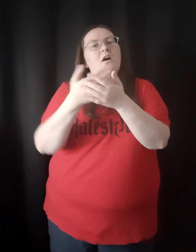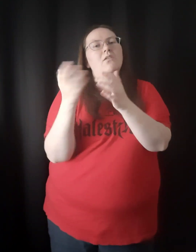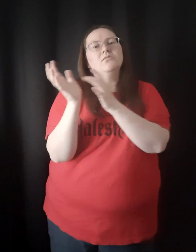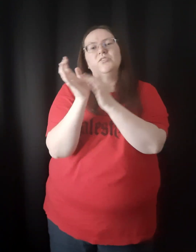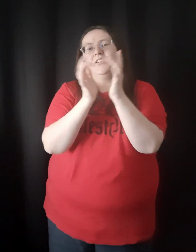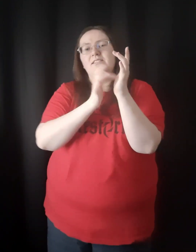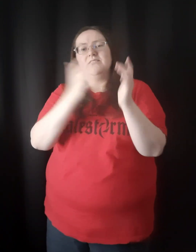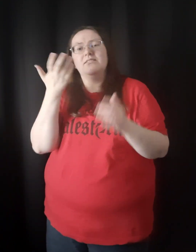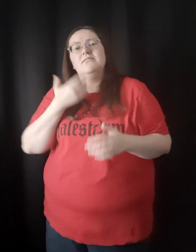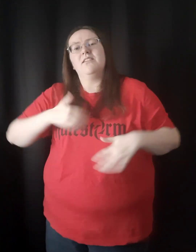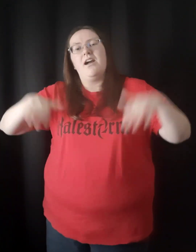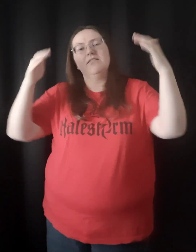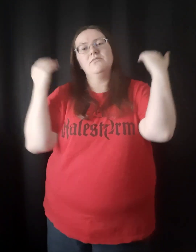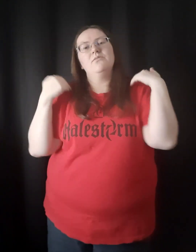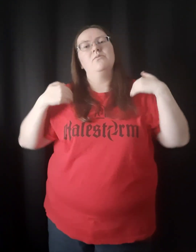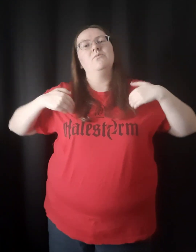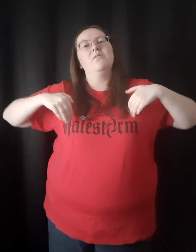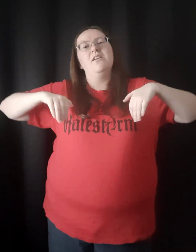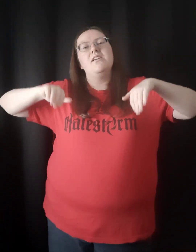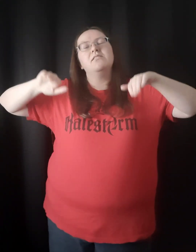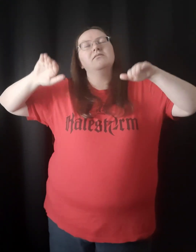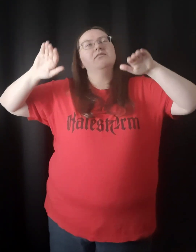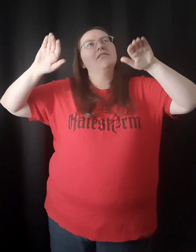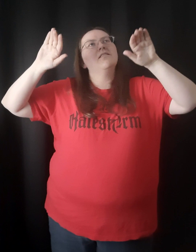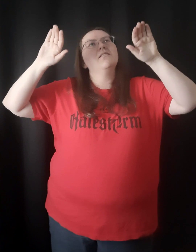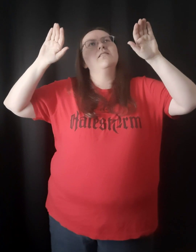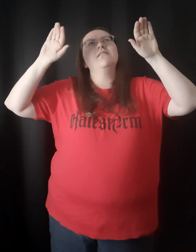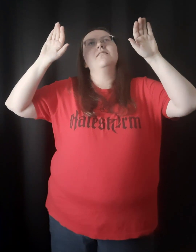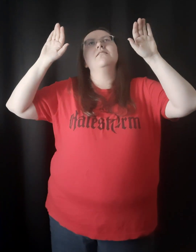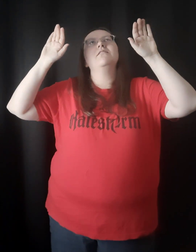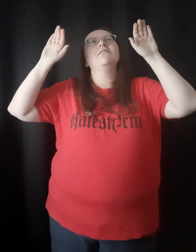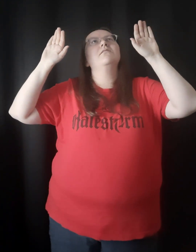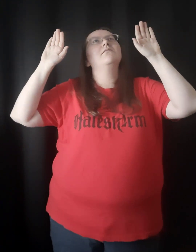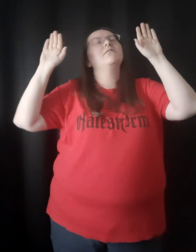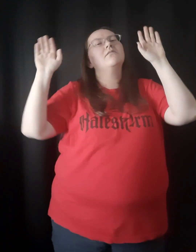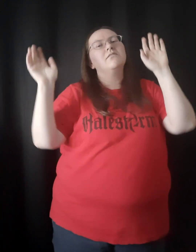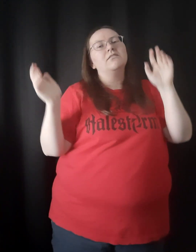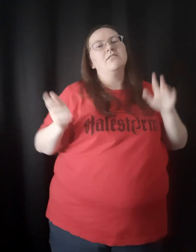All to Jesus I surrender